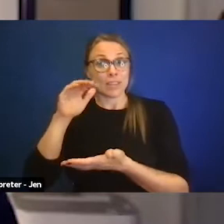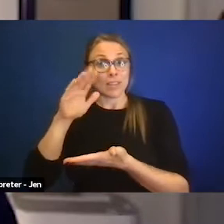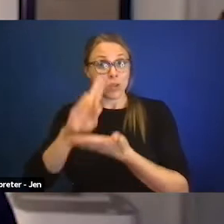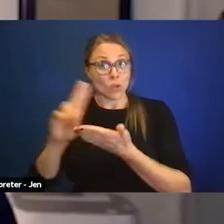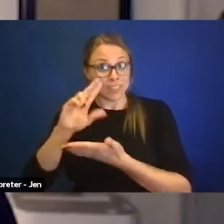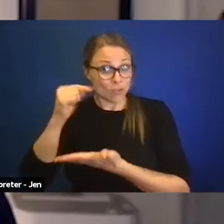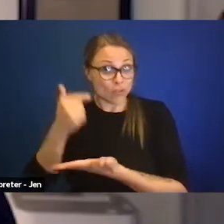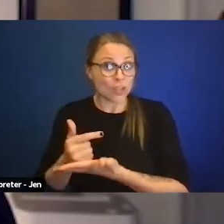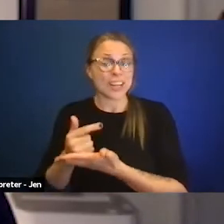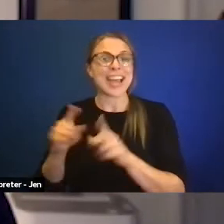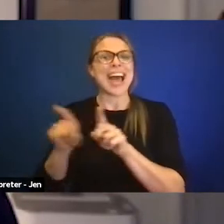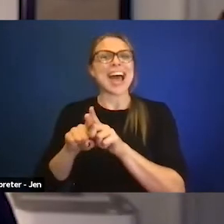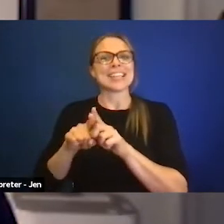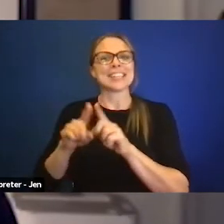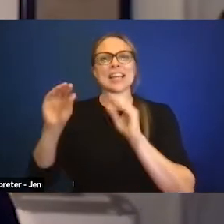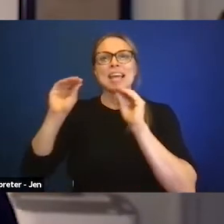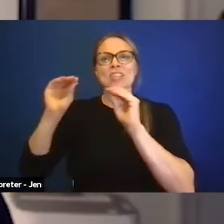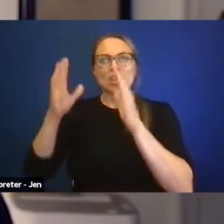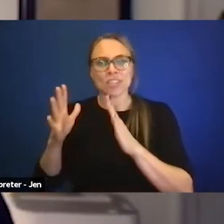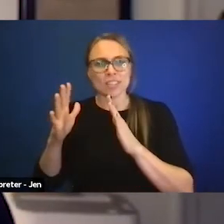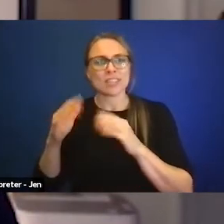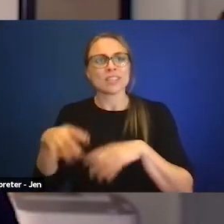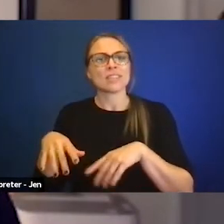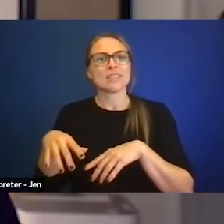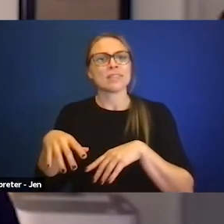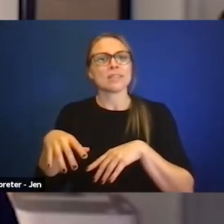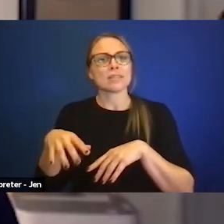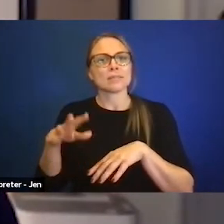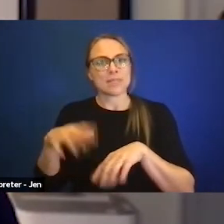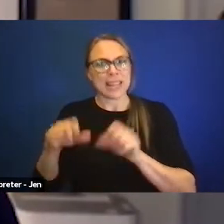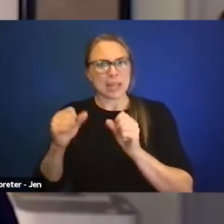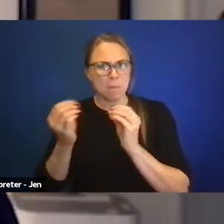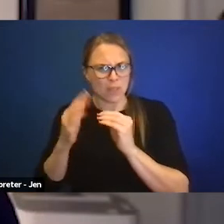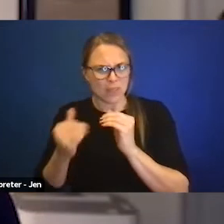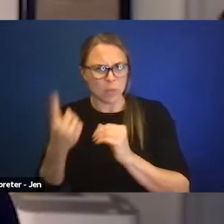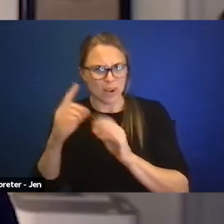having taken more than one class addressing issues of disability,